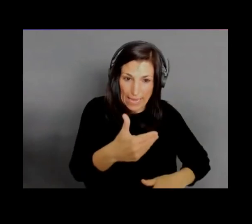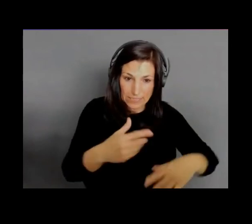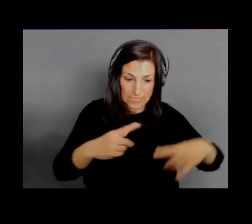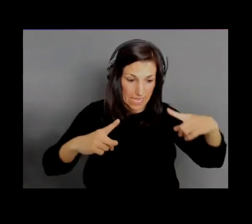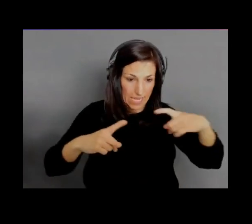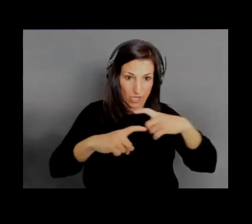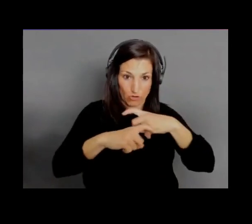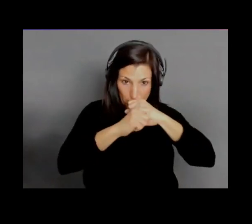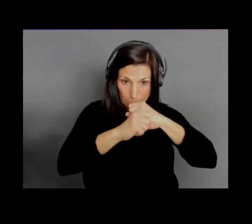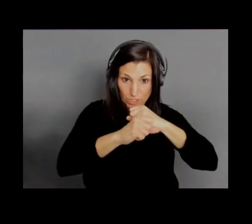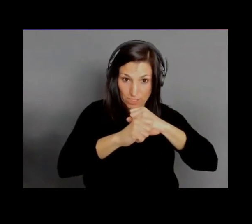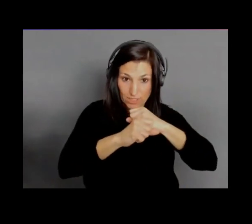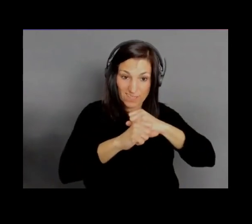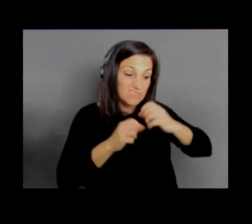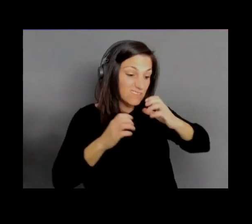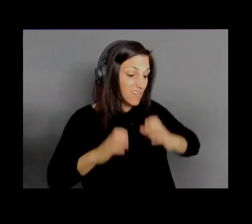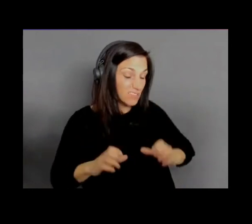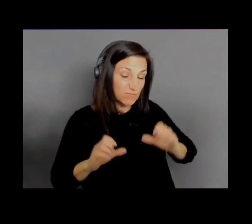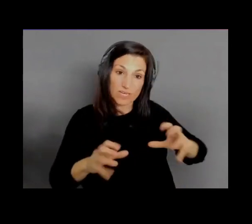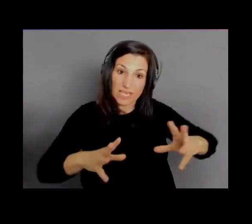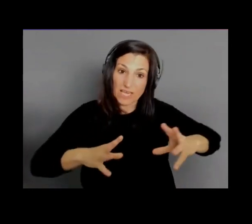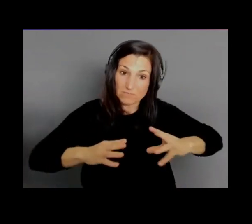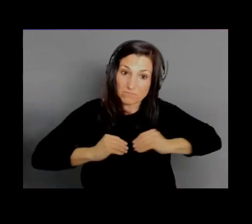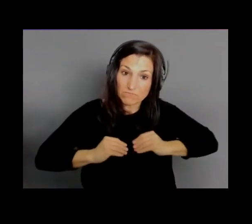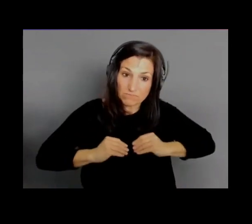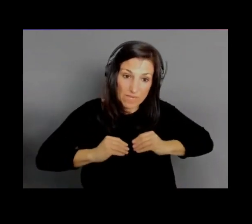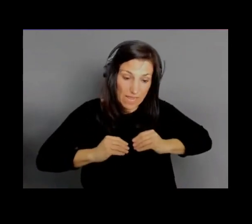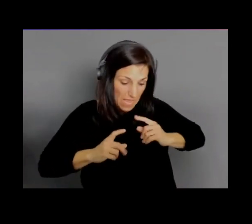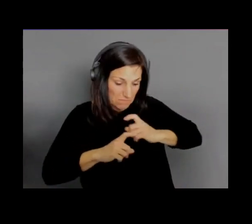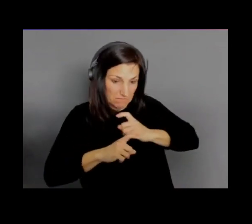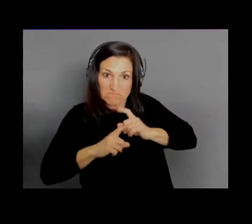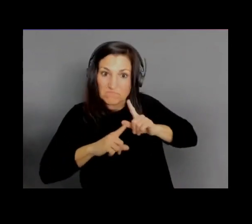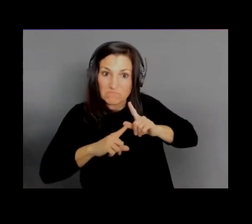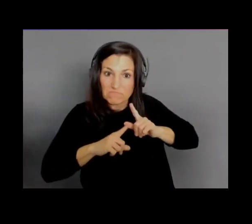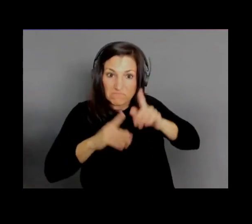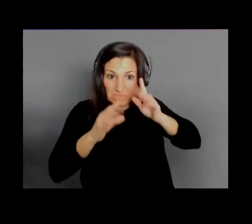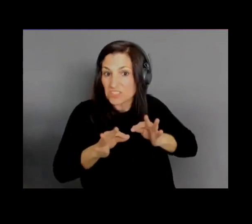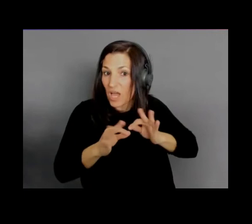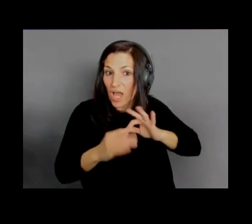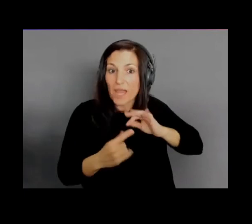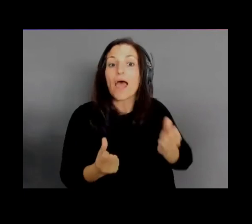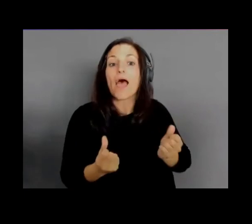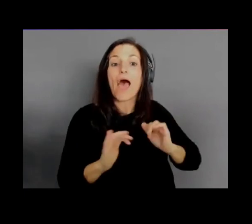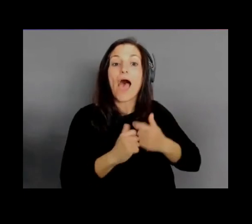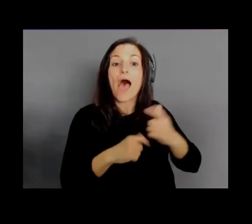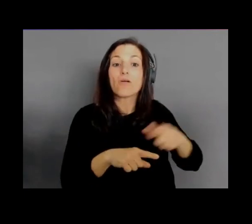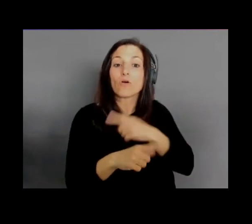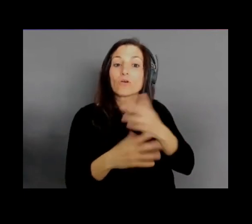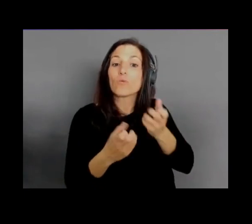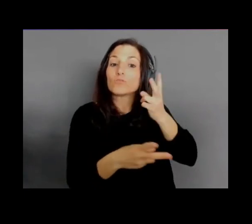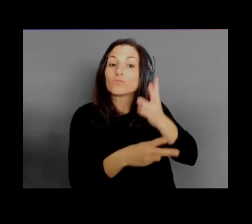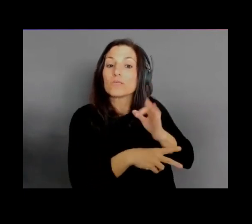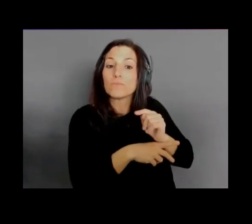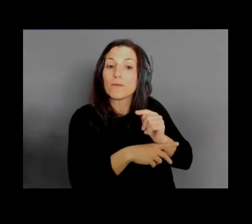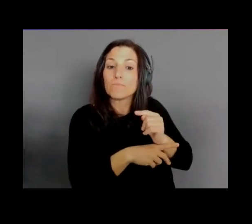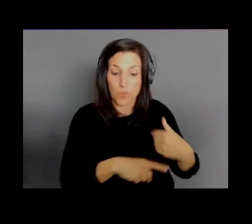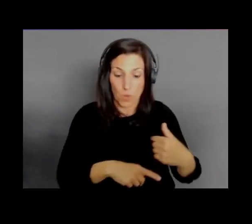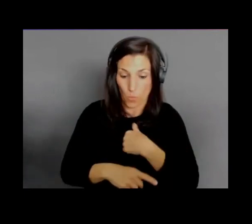AWS and Wickr can never, ever touch anything. We just provide data transport that's completely secure.